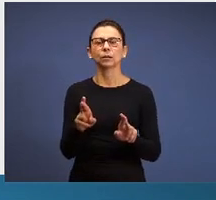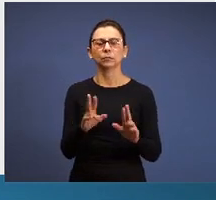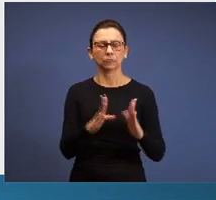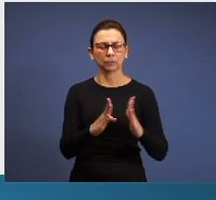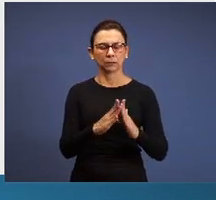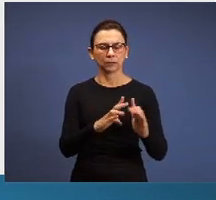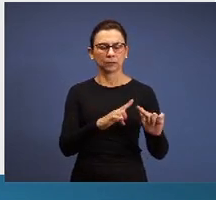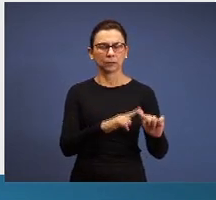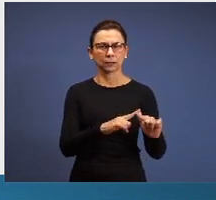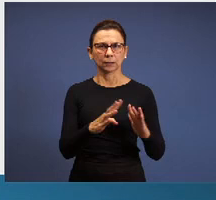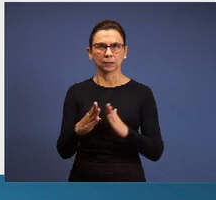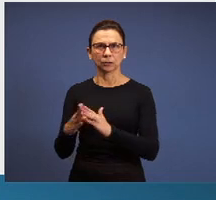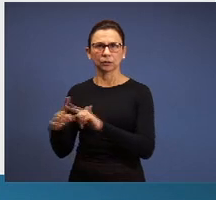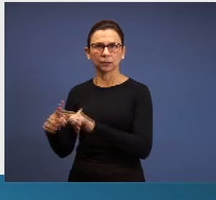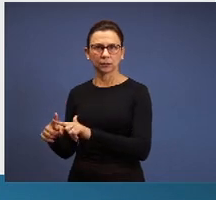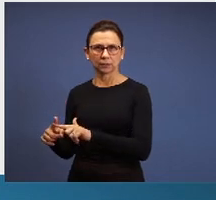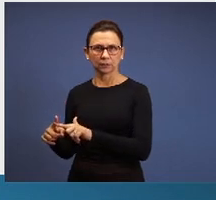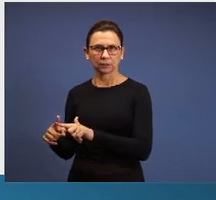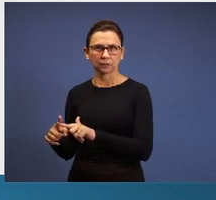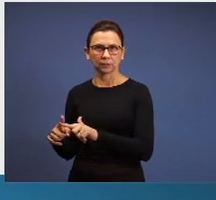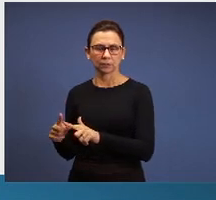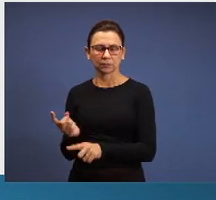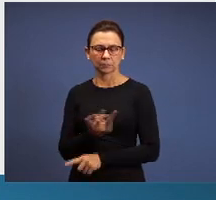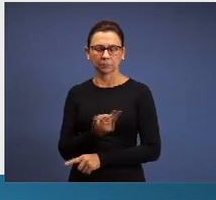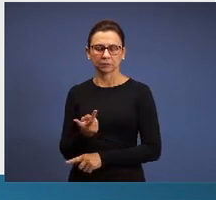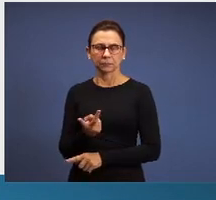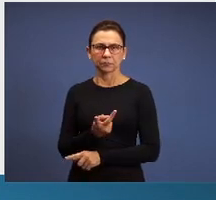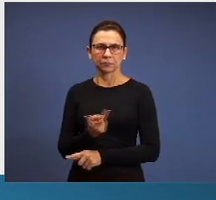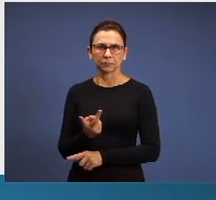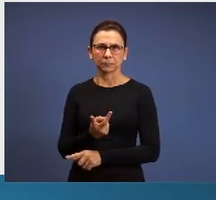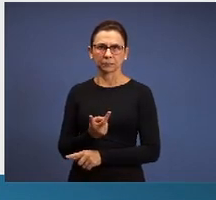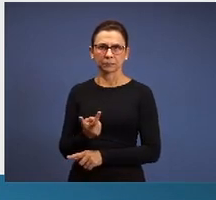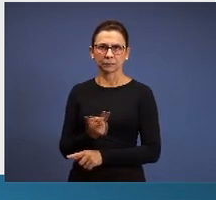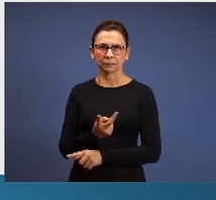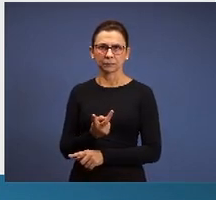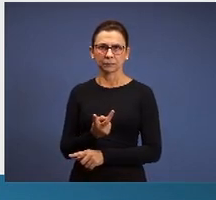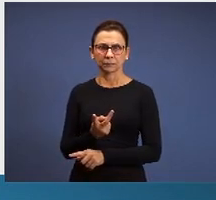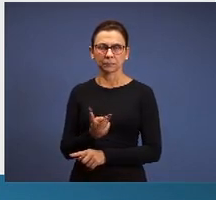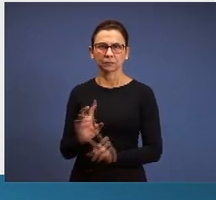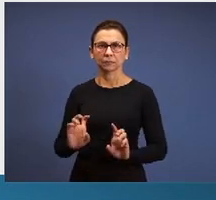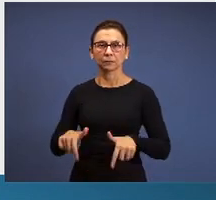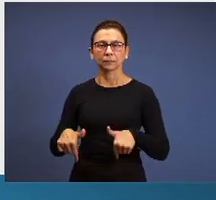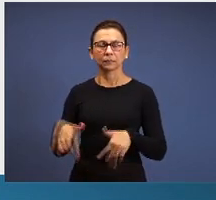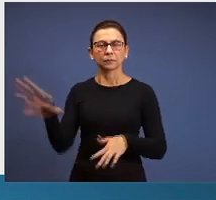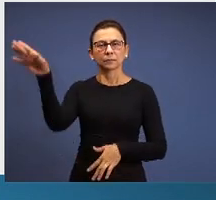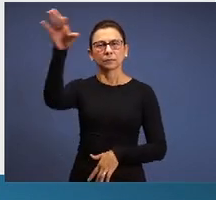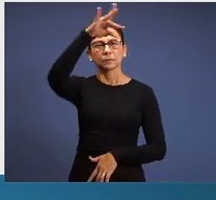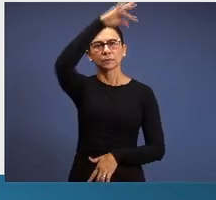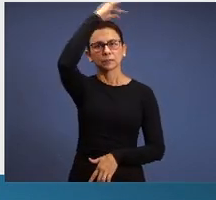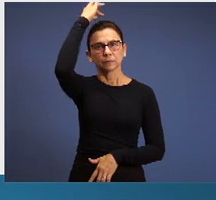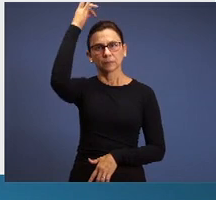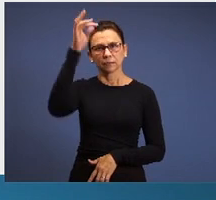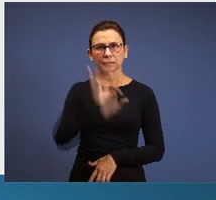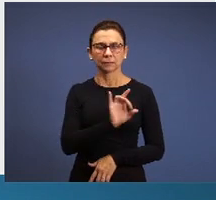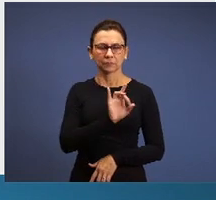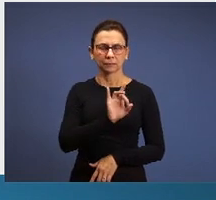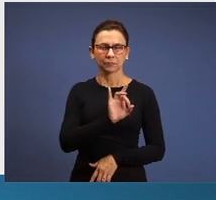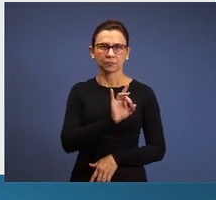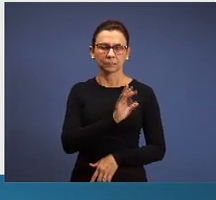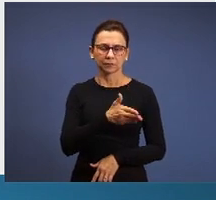this two churches and this with the operation of the Holy Spirit in each period, each one